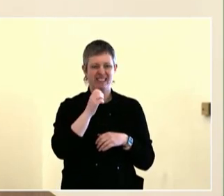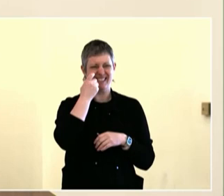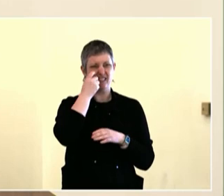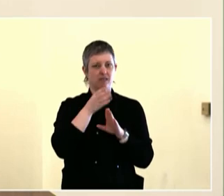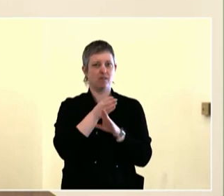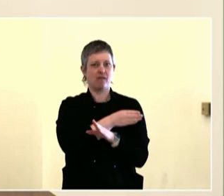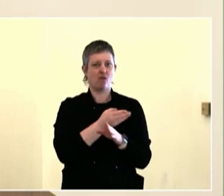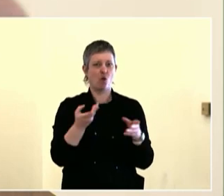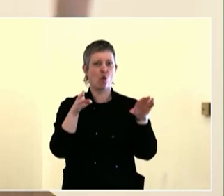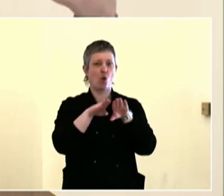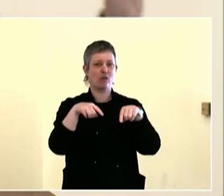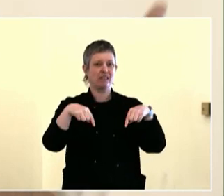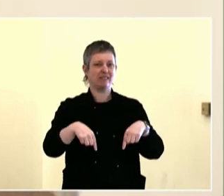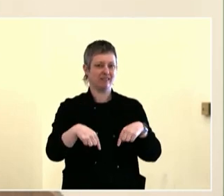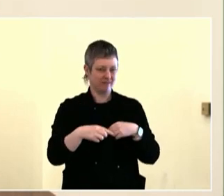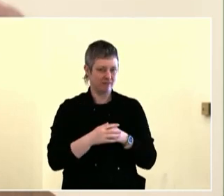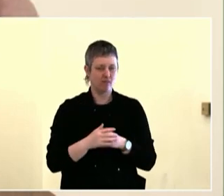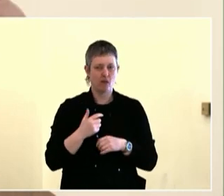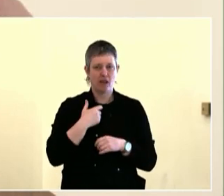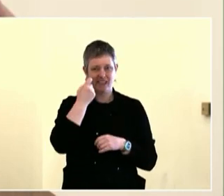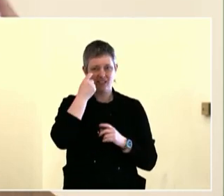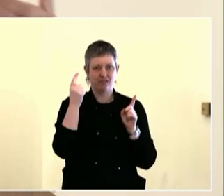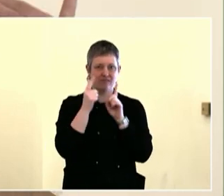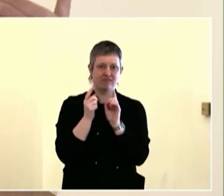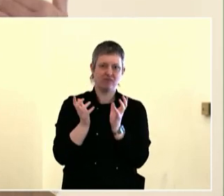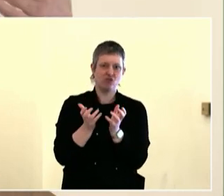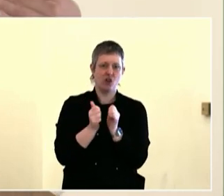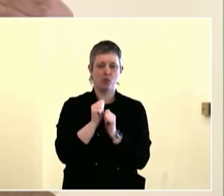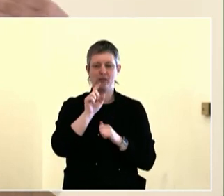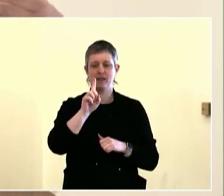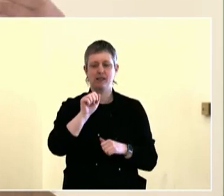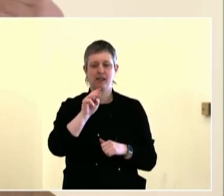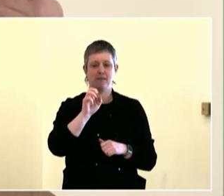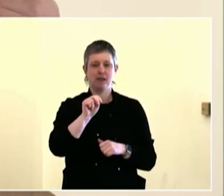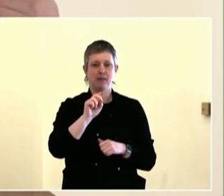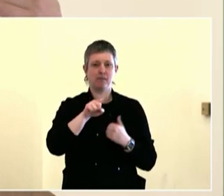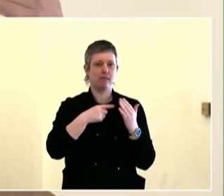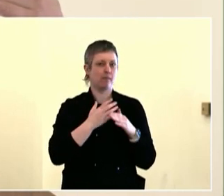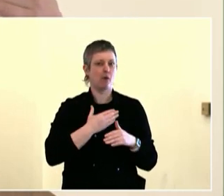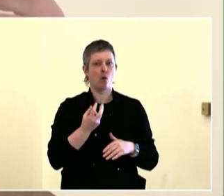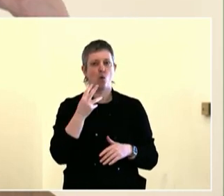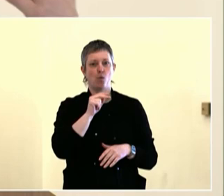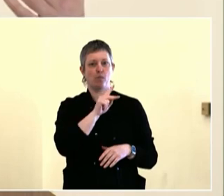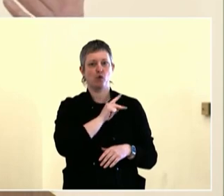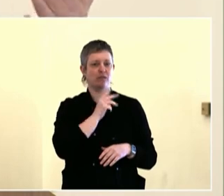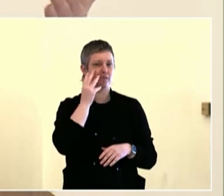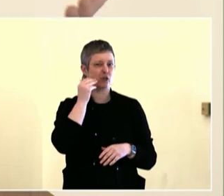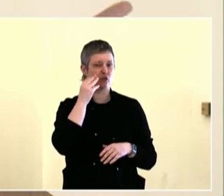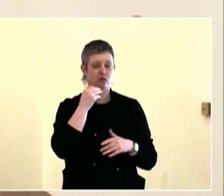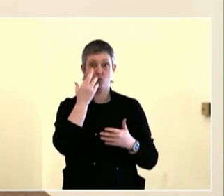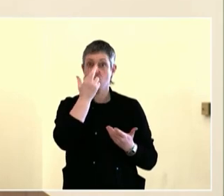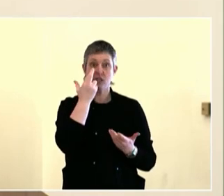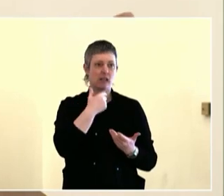And one of the things we talked about is just with city government changing and